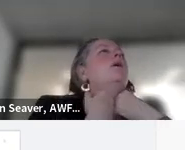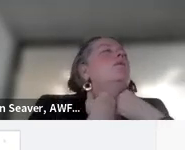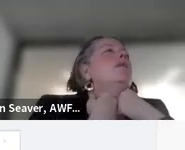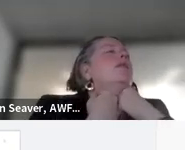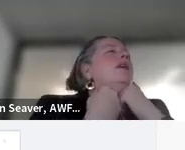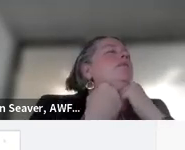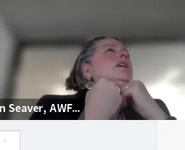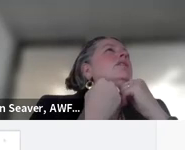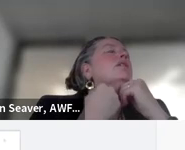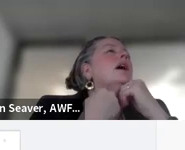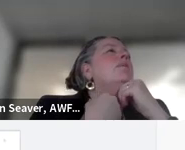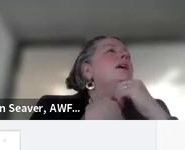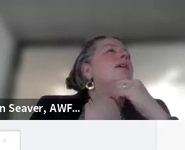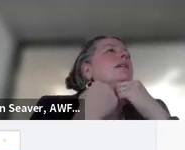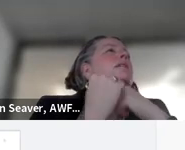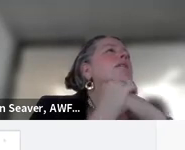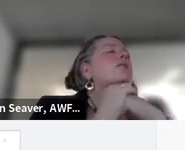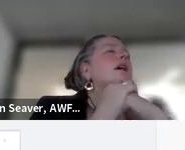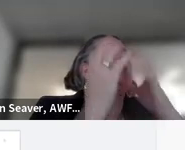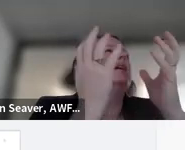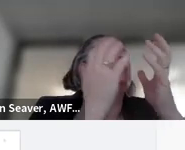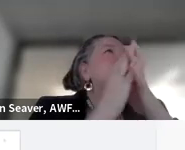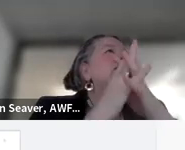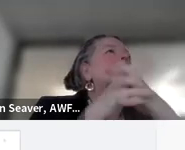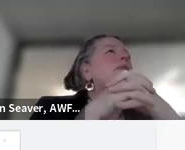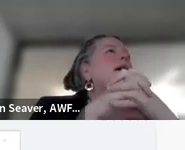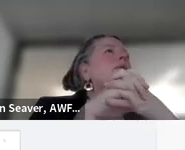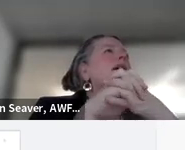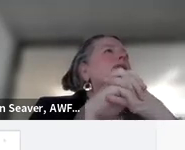you know part 1 of our recommendations at IPS is creating a pipeline